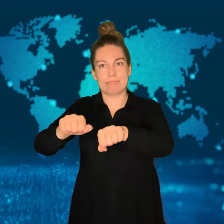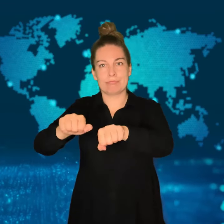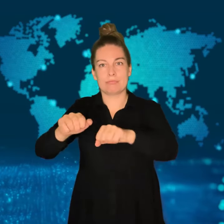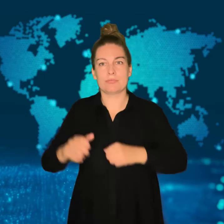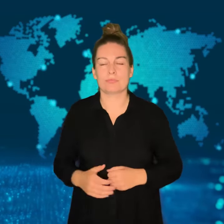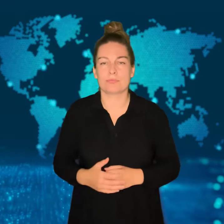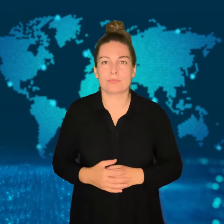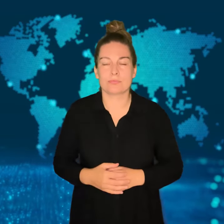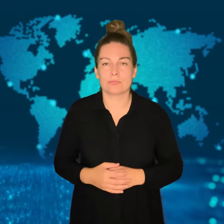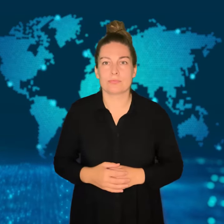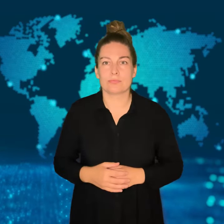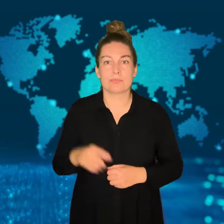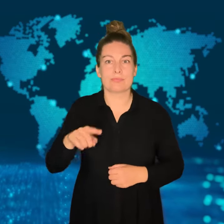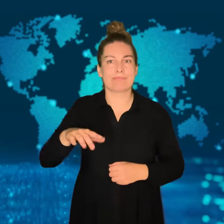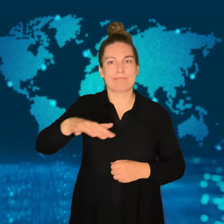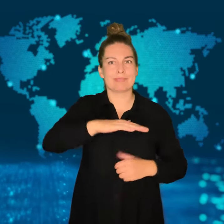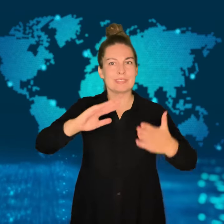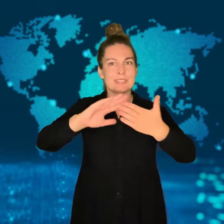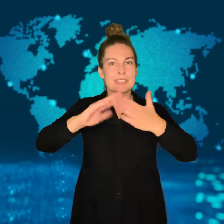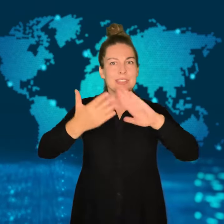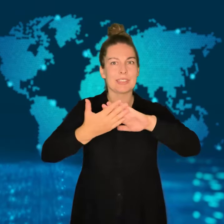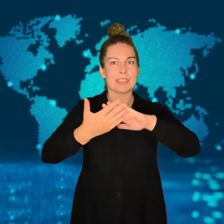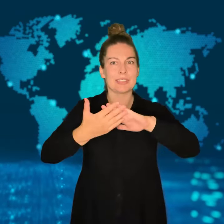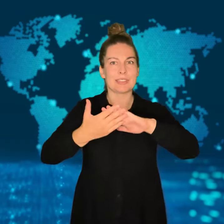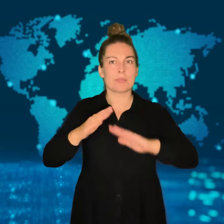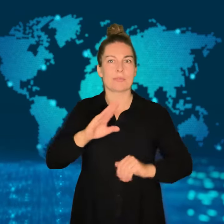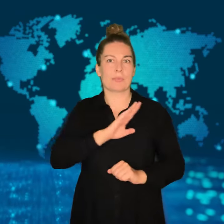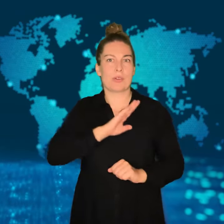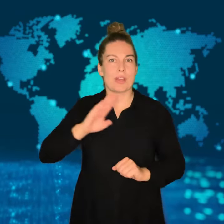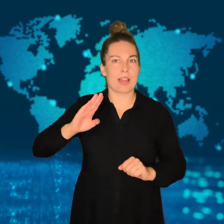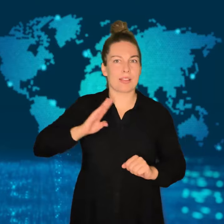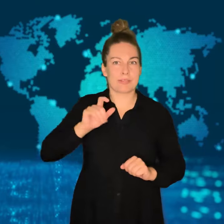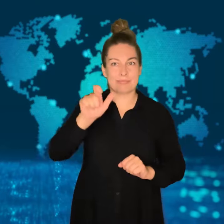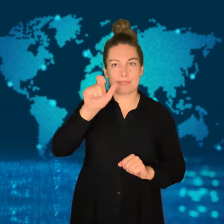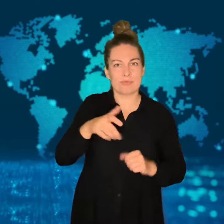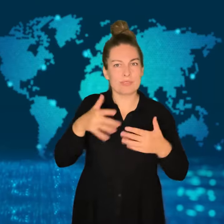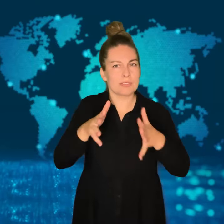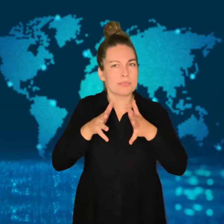The trial will take place during the periods of